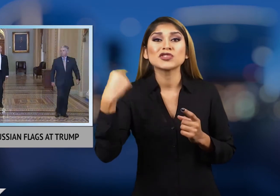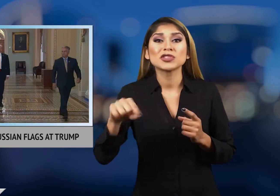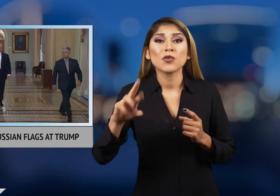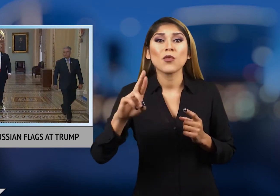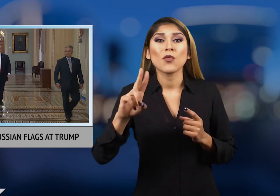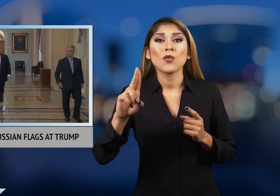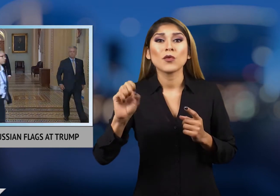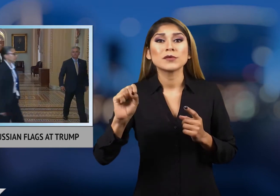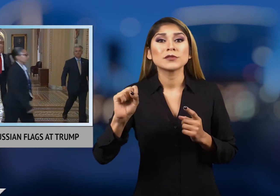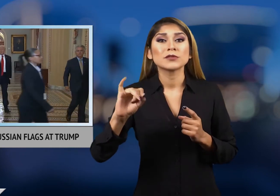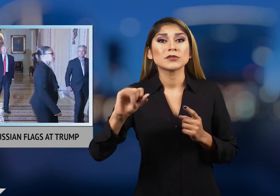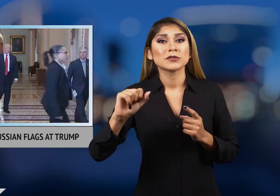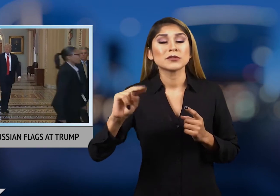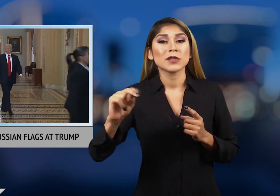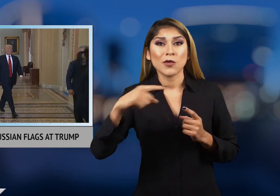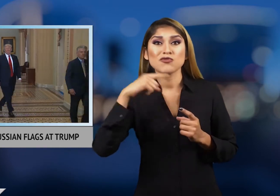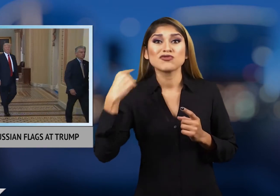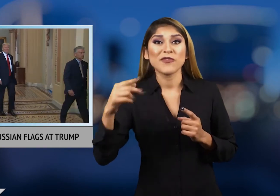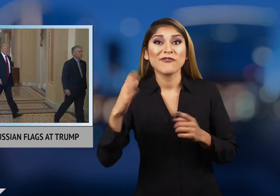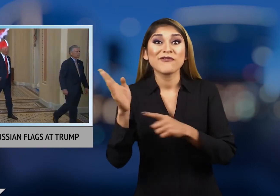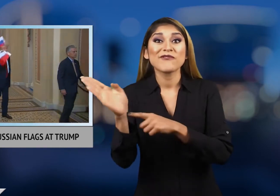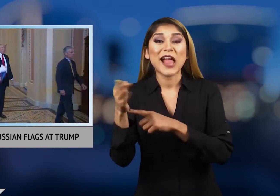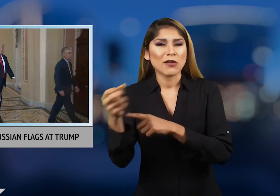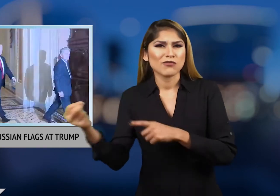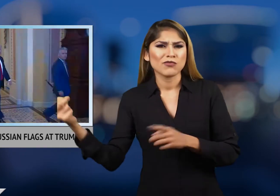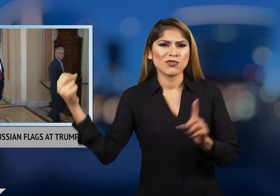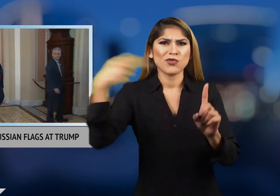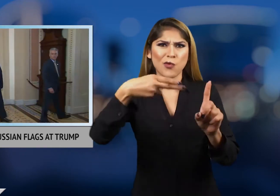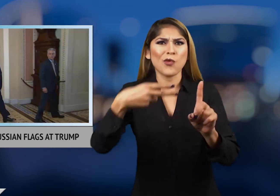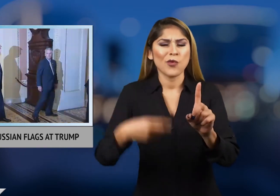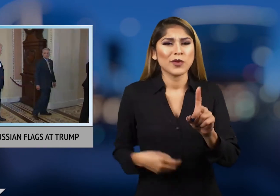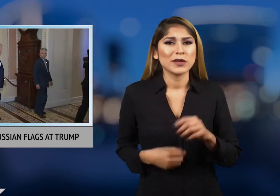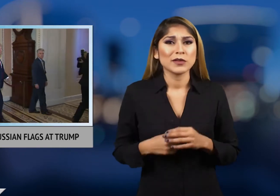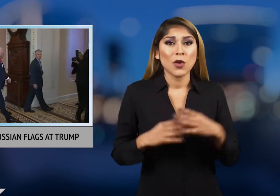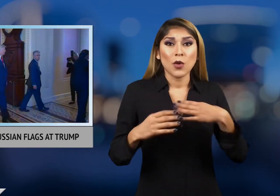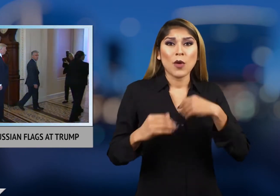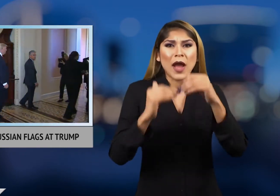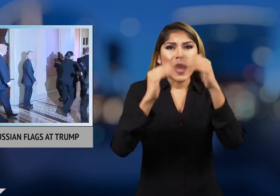flags at him. White House officials have